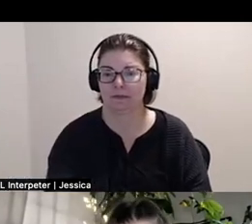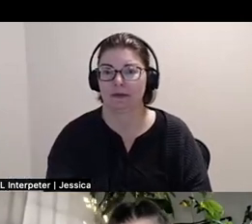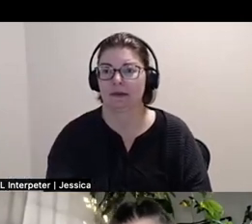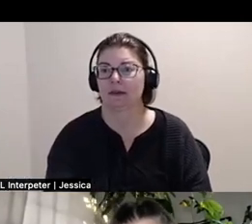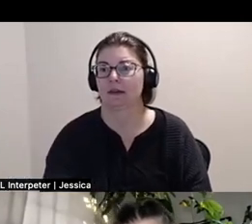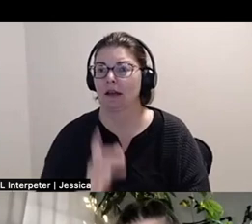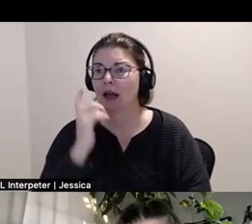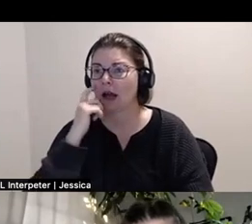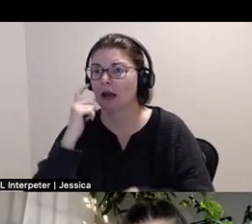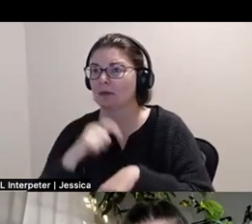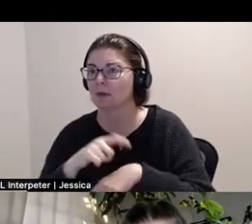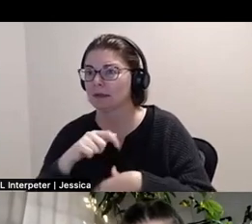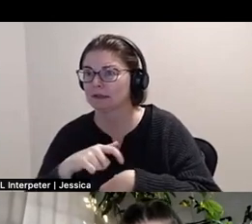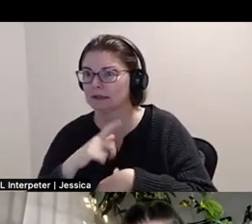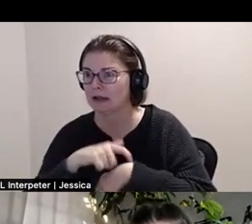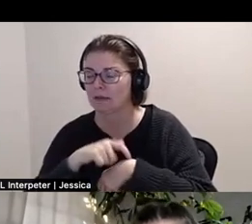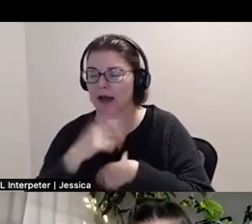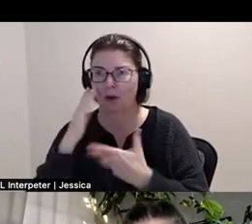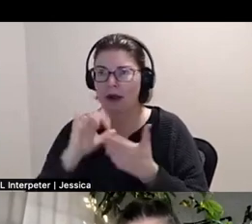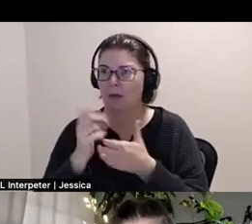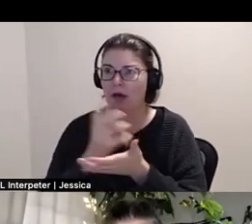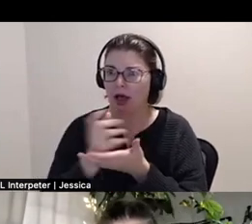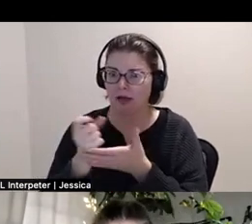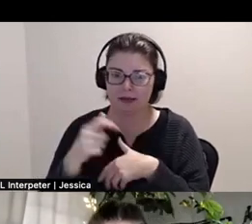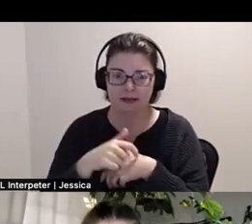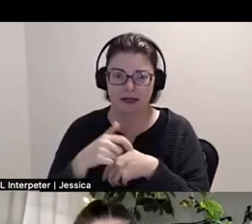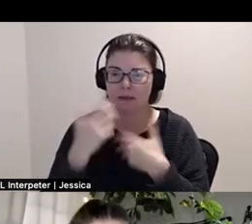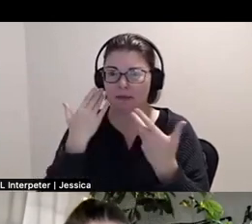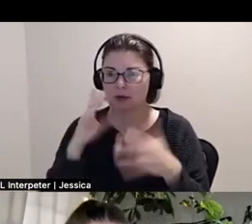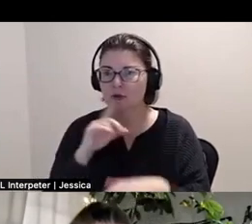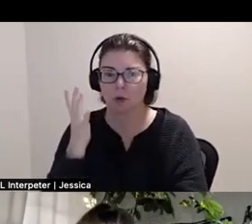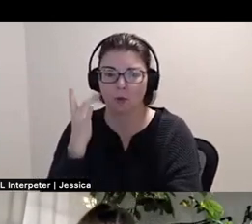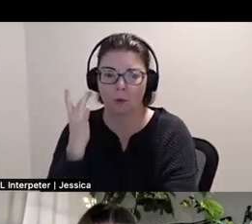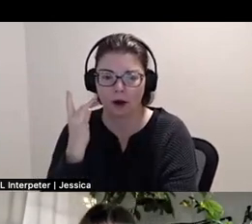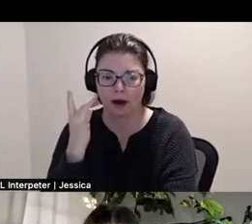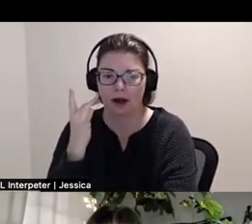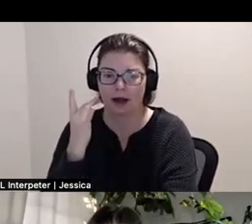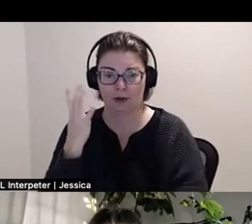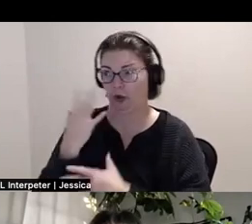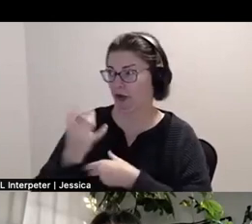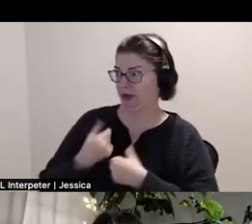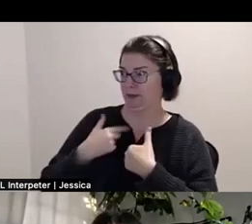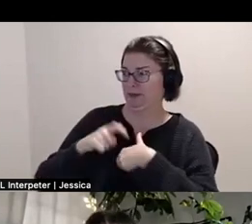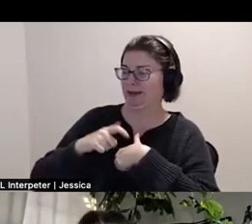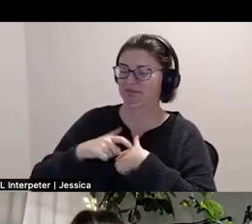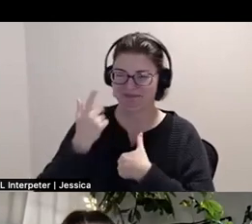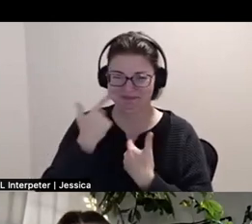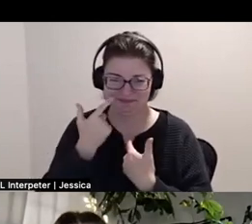time management of this event. I don't know. Why would why would I be trusted with that? I don't know.